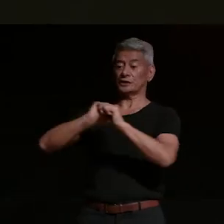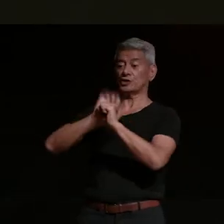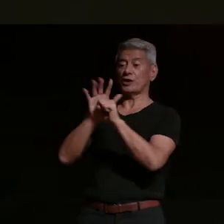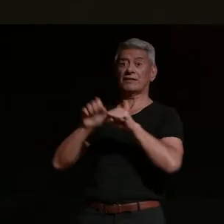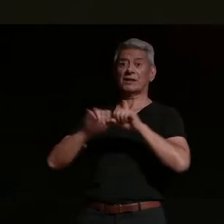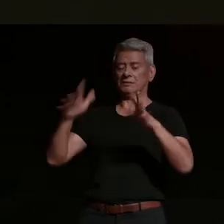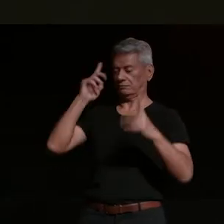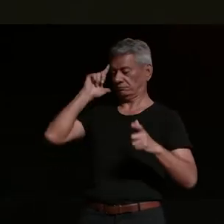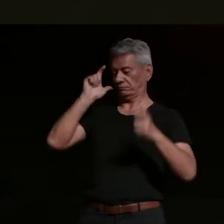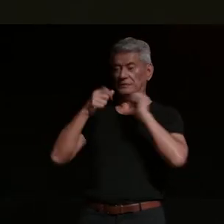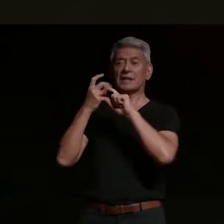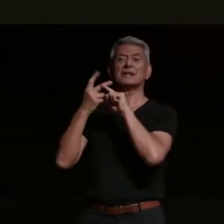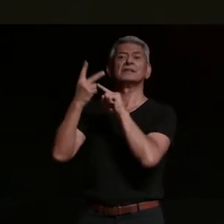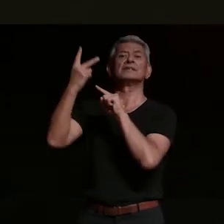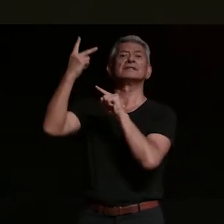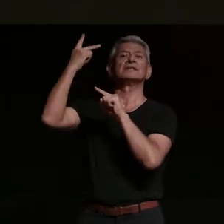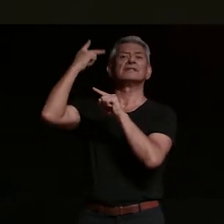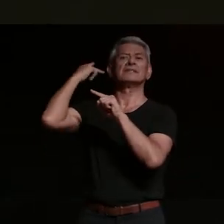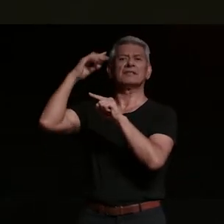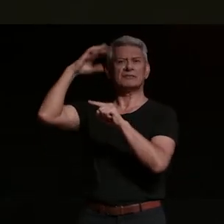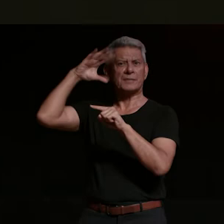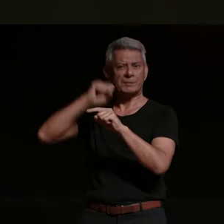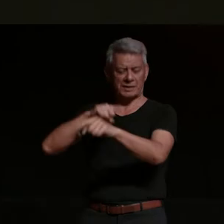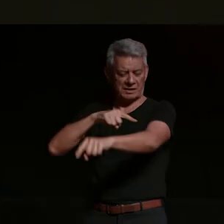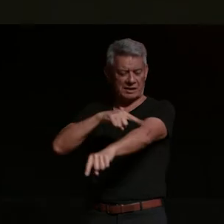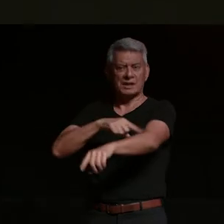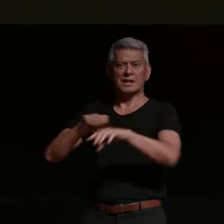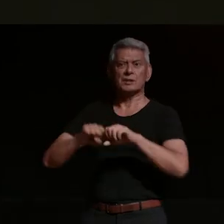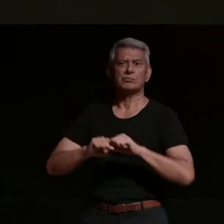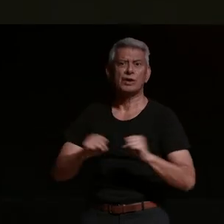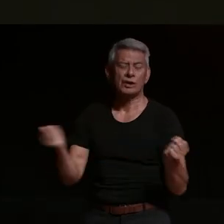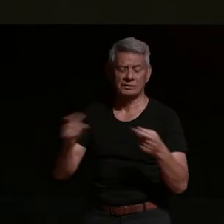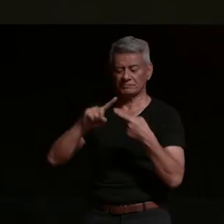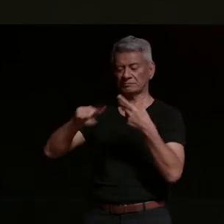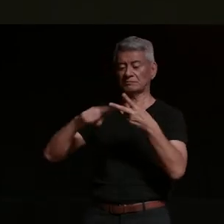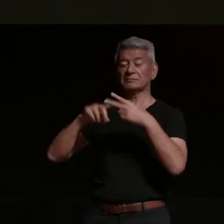reflects on the history of broken bones and relationships in her family tree reevaluating her